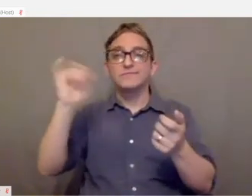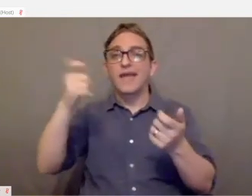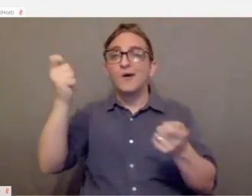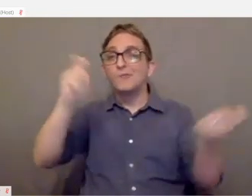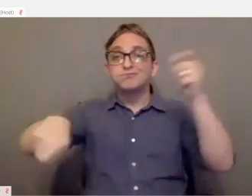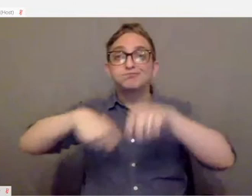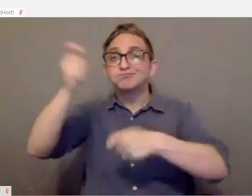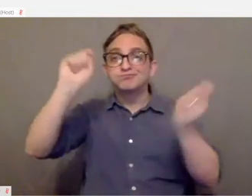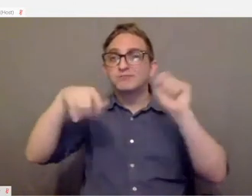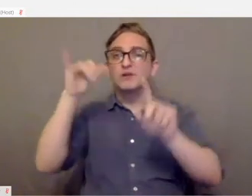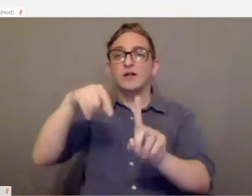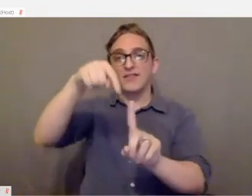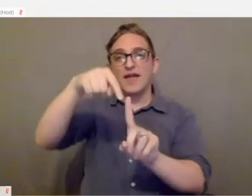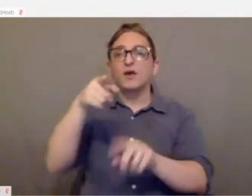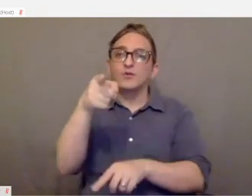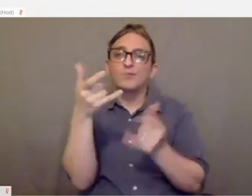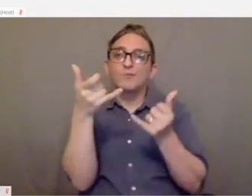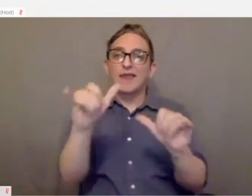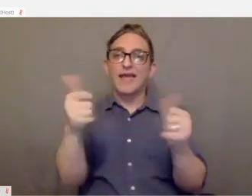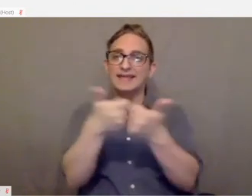That's how you played the games.